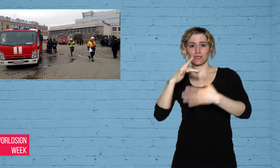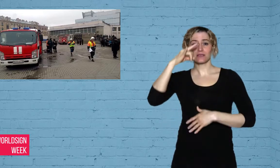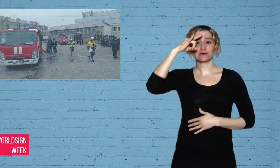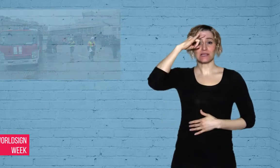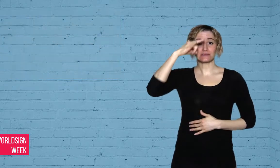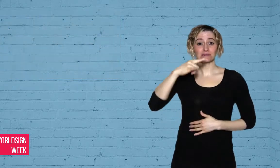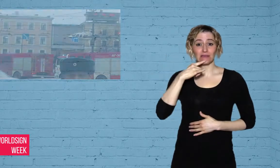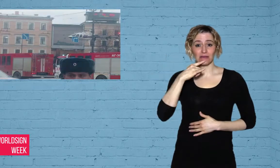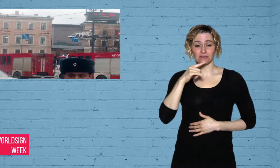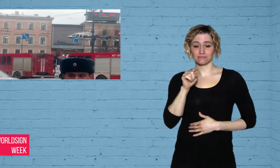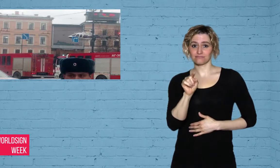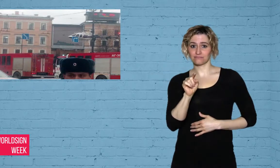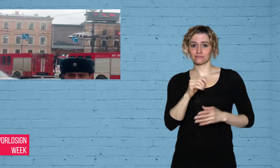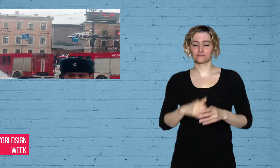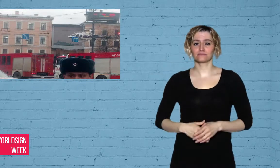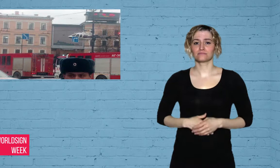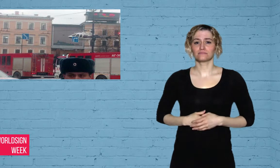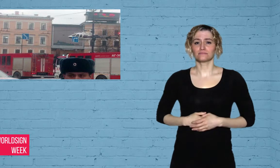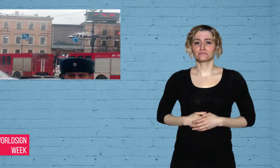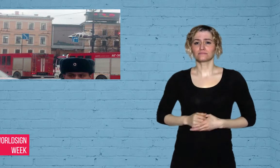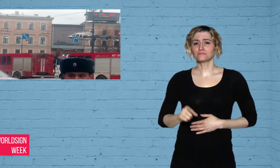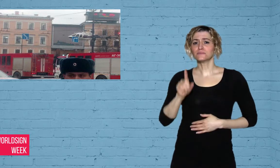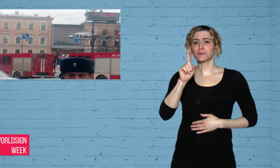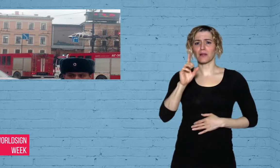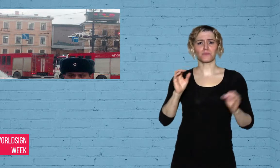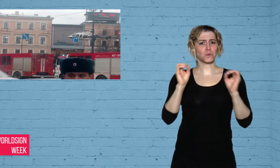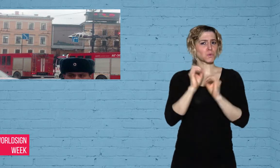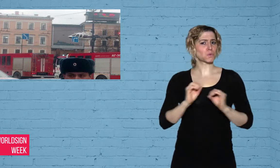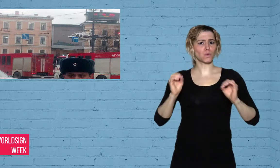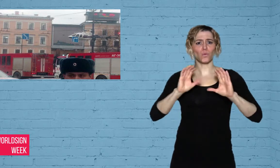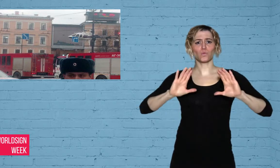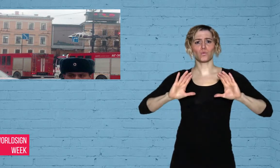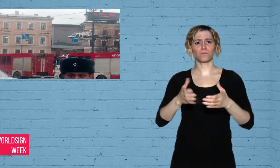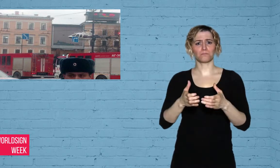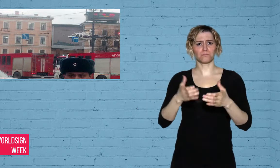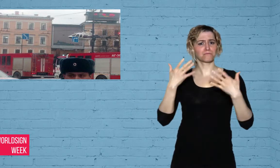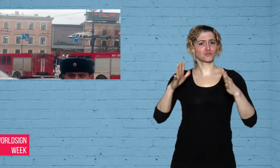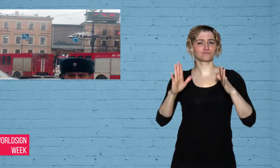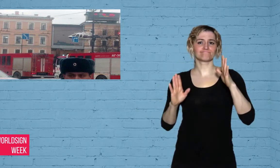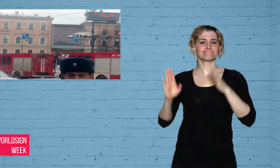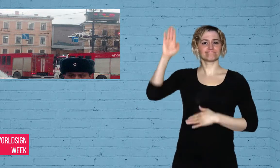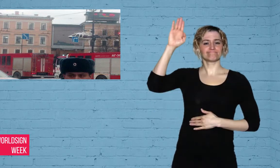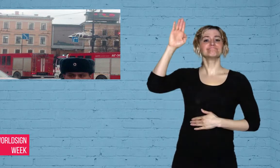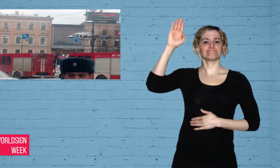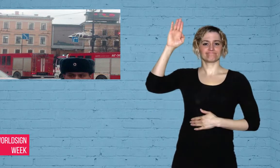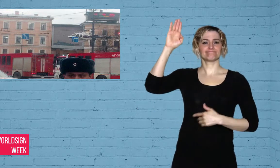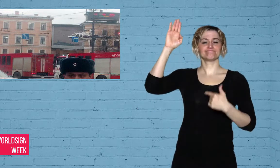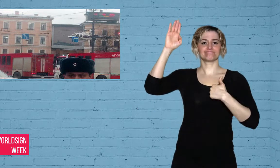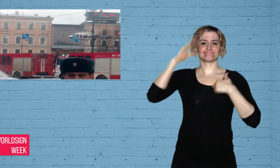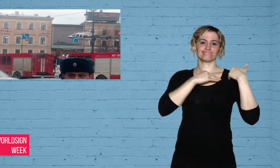bomber. No group has claimed